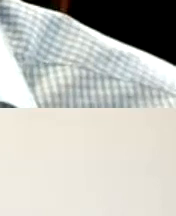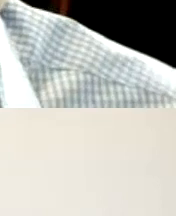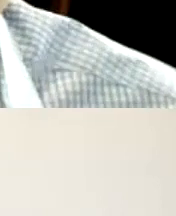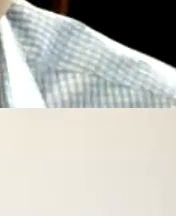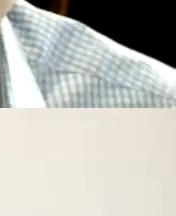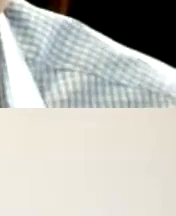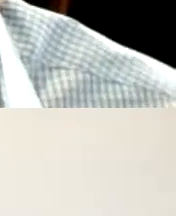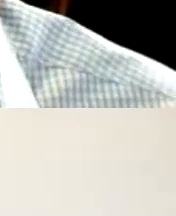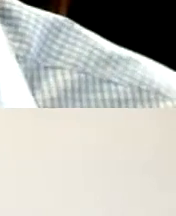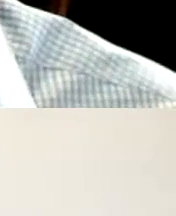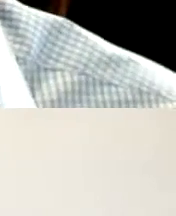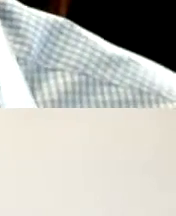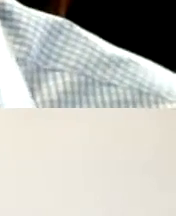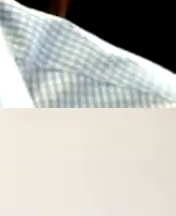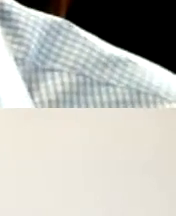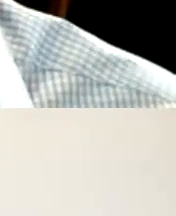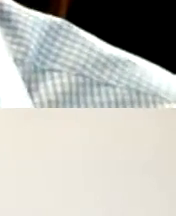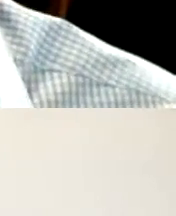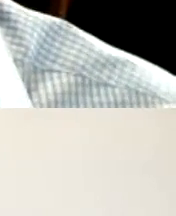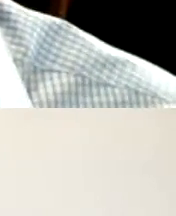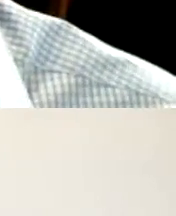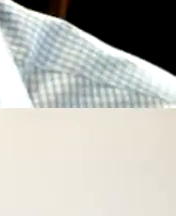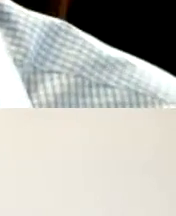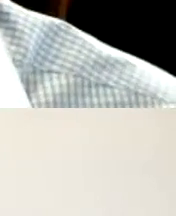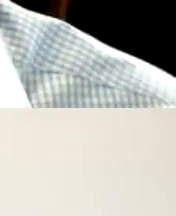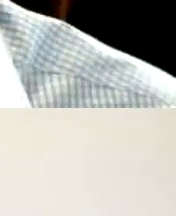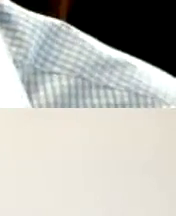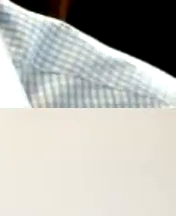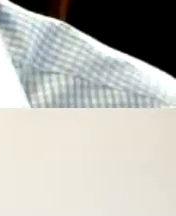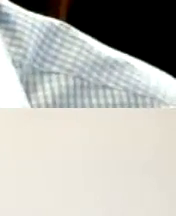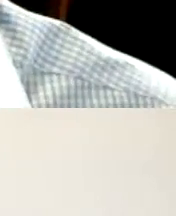turn it over to our interpreters to give a brief overview on how to access the Spanish Channel